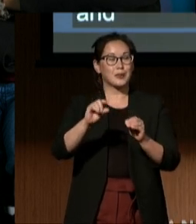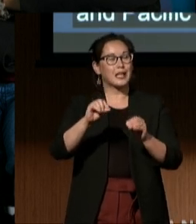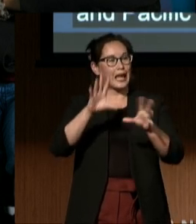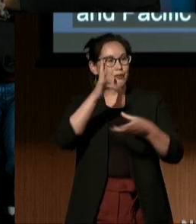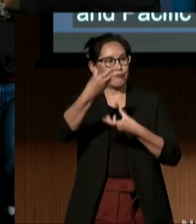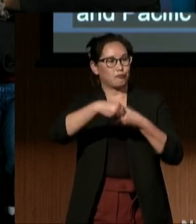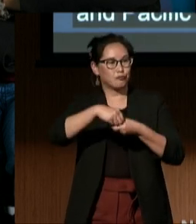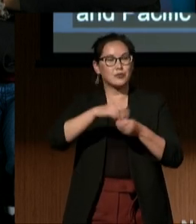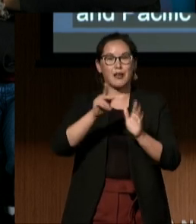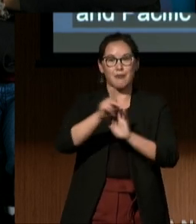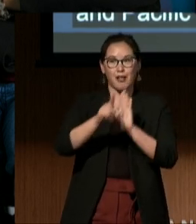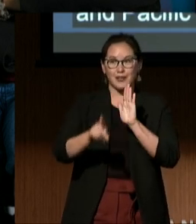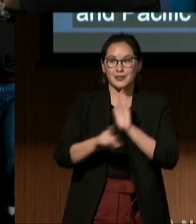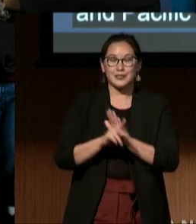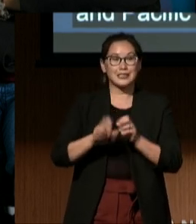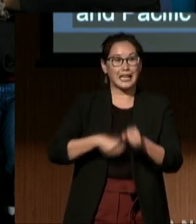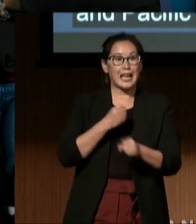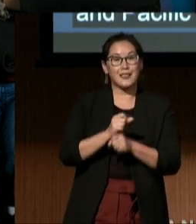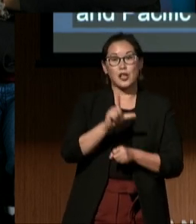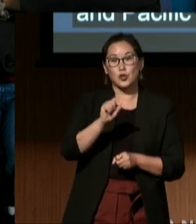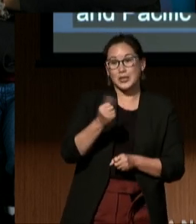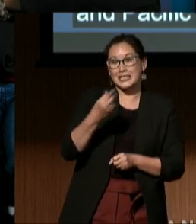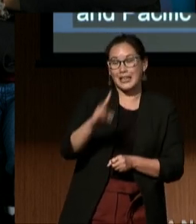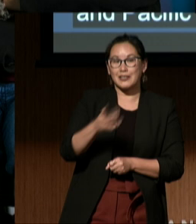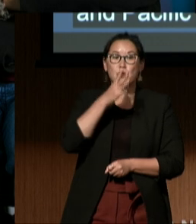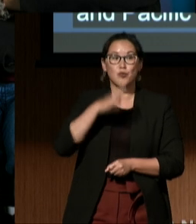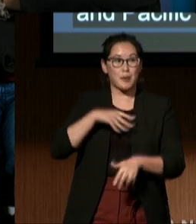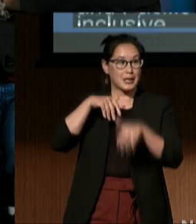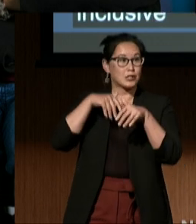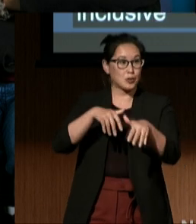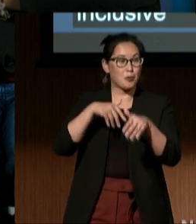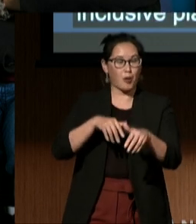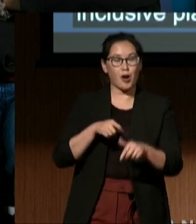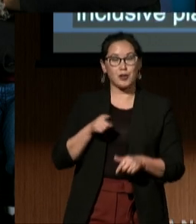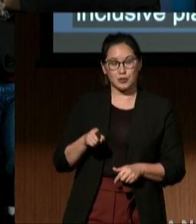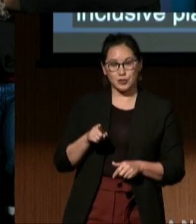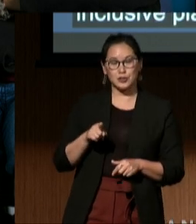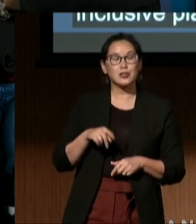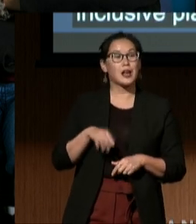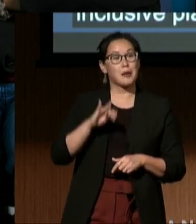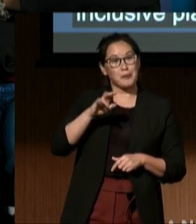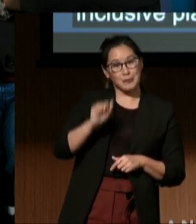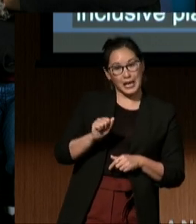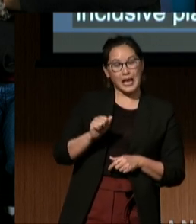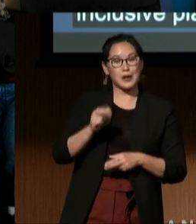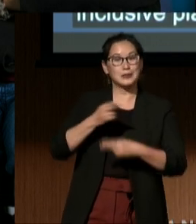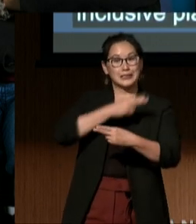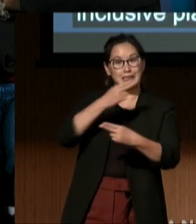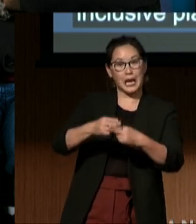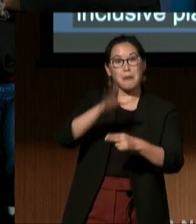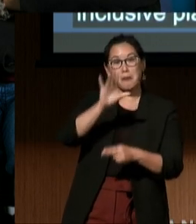At the 2017 Women's March, Ives-Rublee was named by Glamour as one